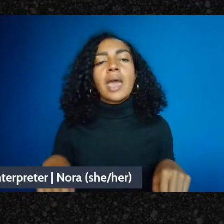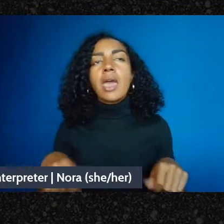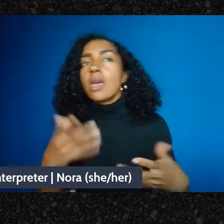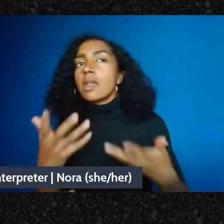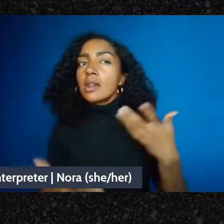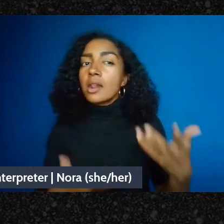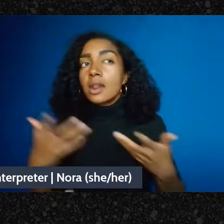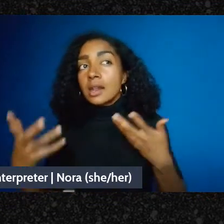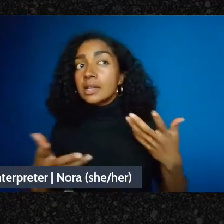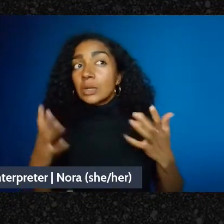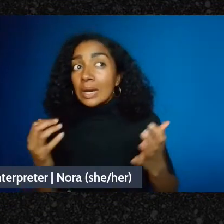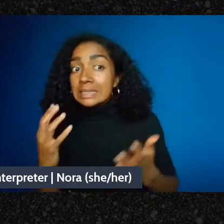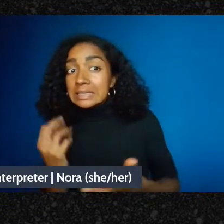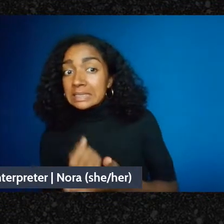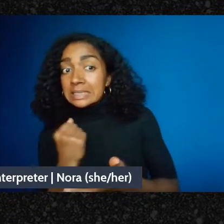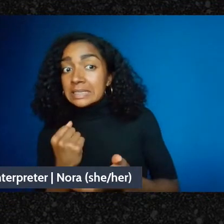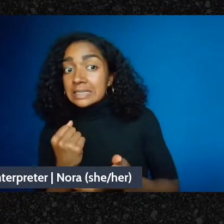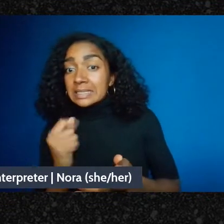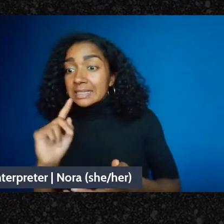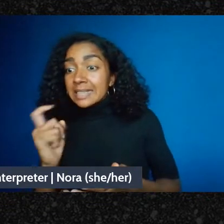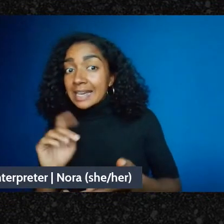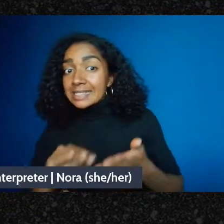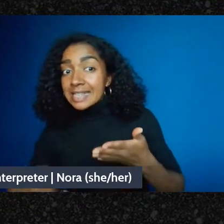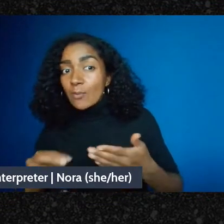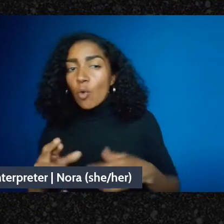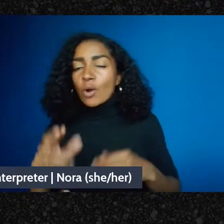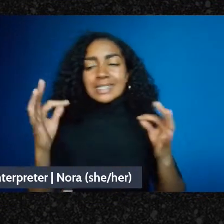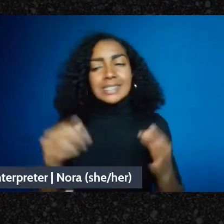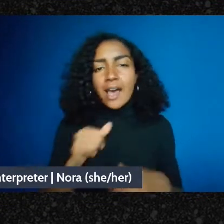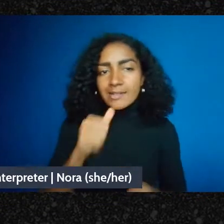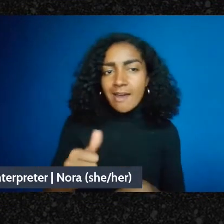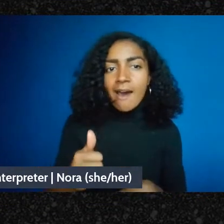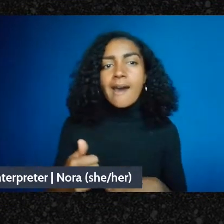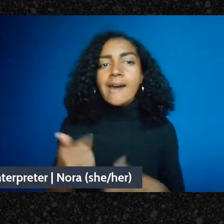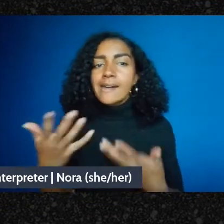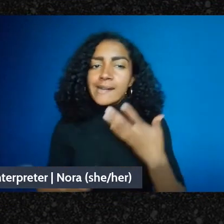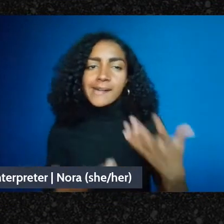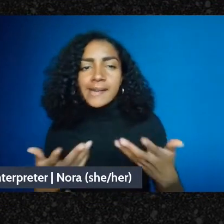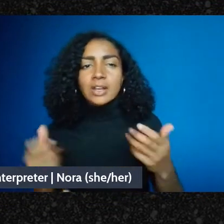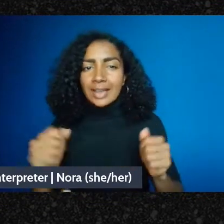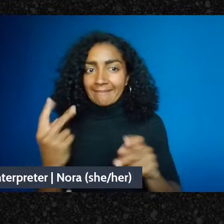take advantage of that period, of that window where you don't have to declare anything really.